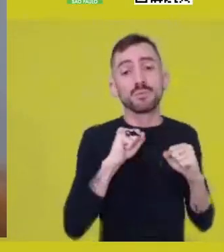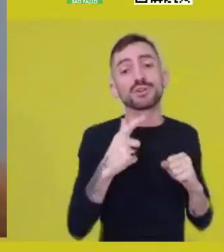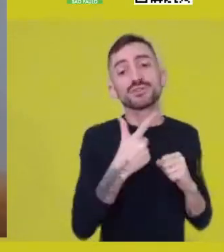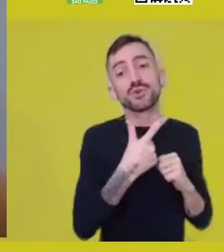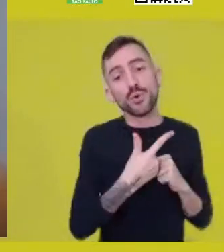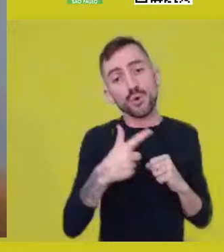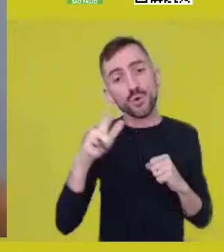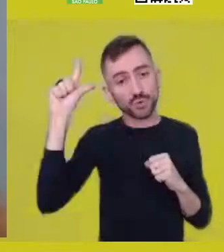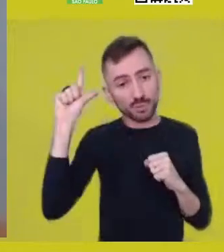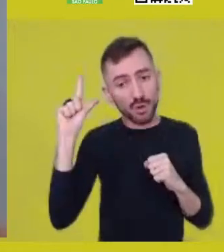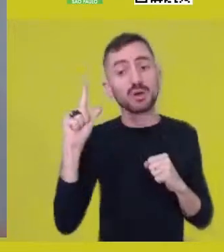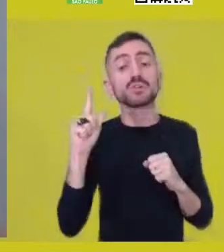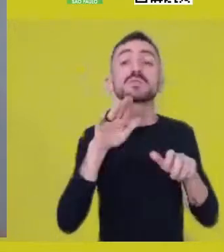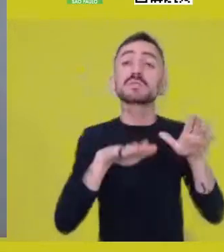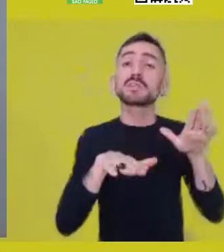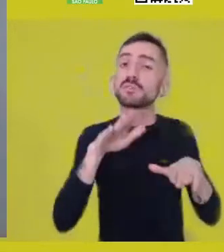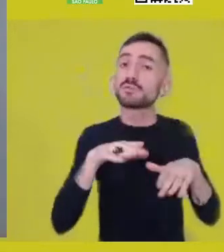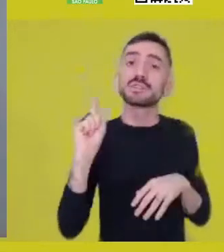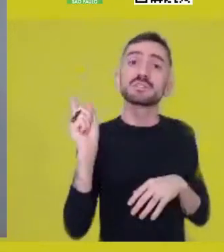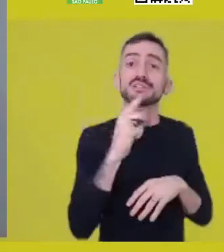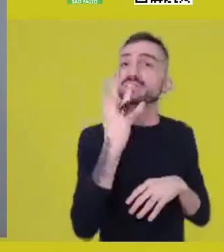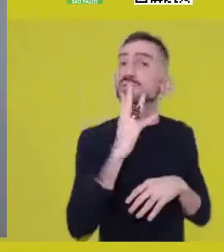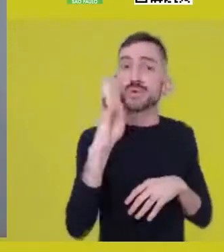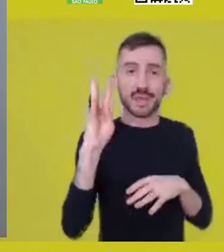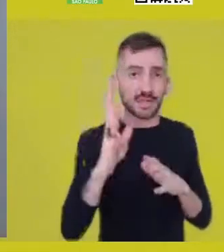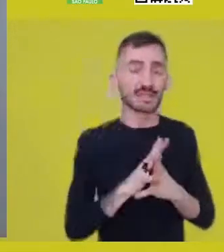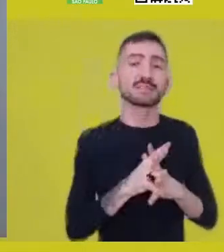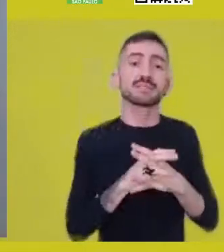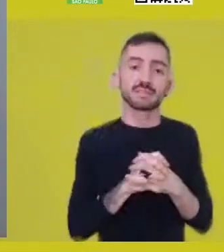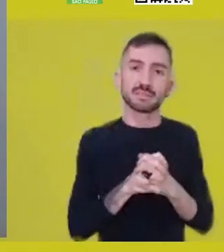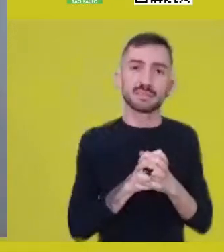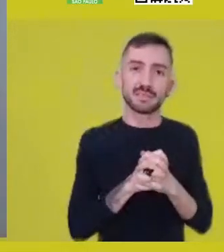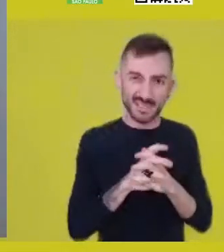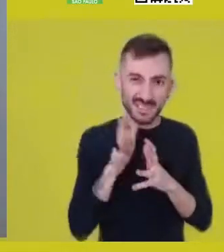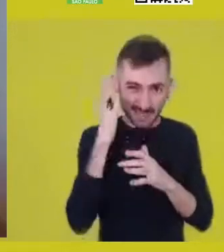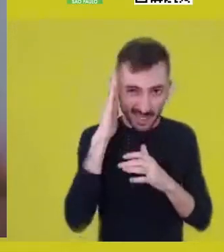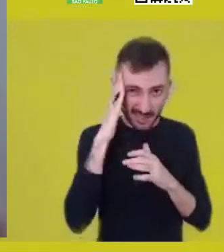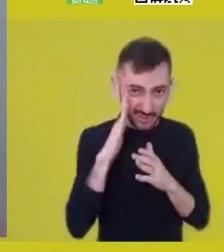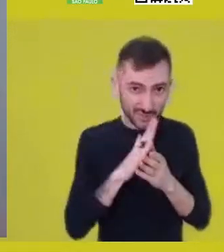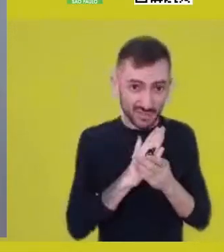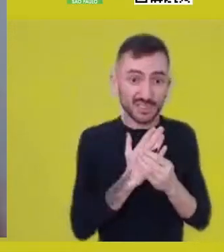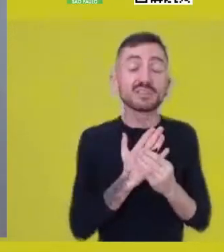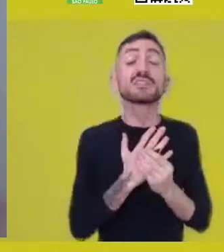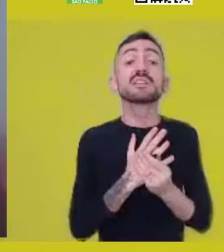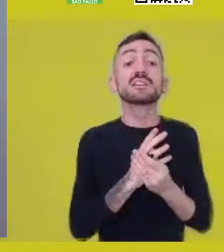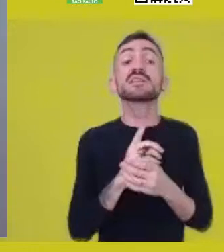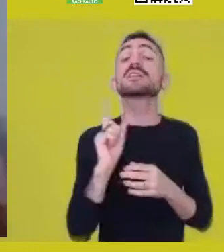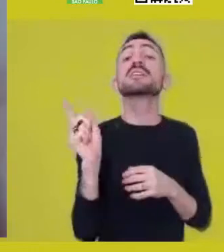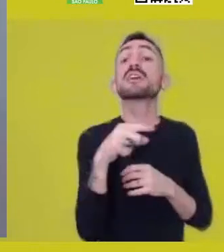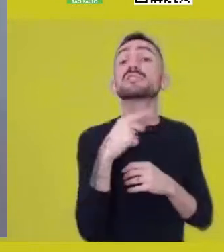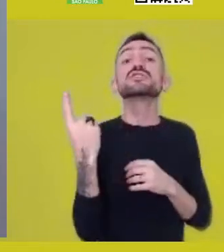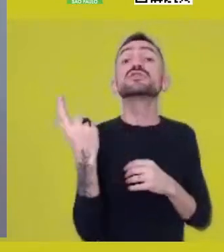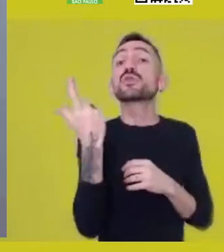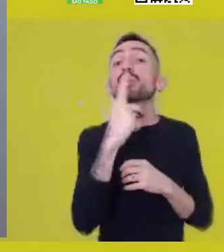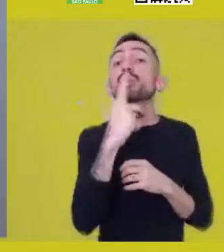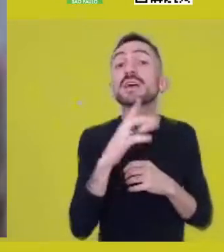that we don’t know. Understand? And we can only interpret it as a way of being